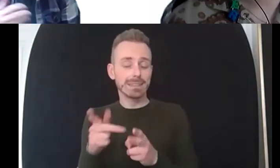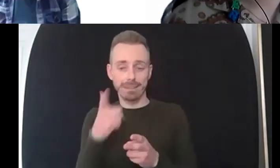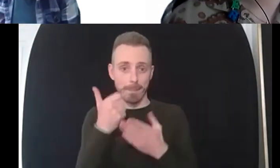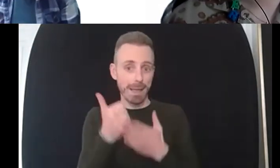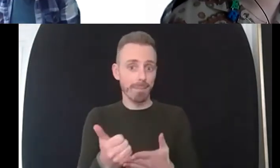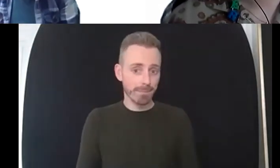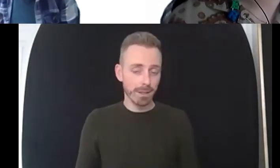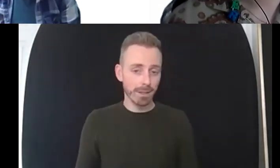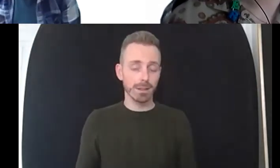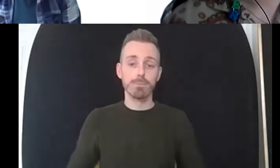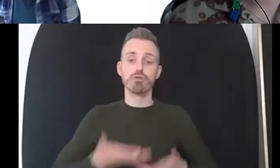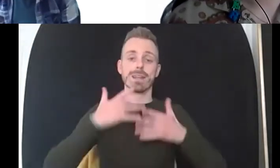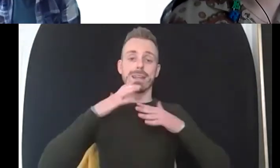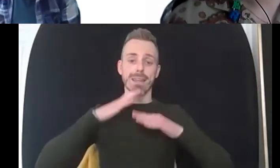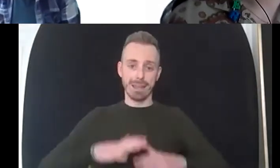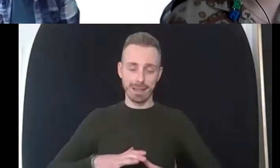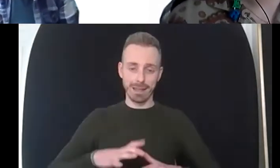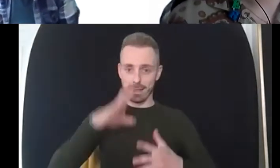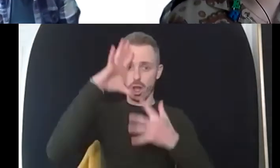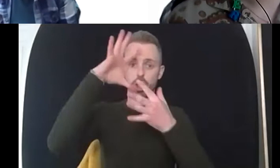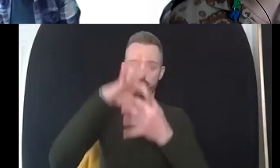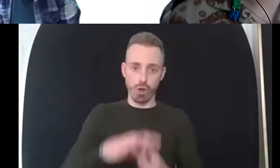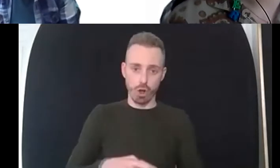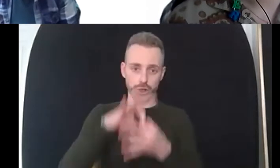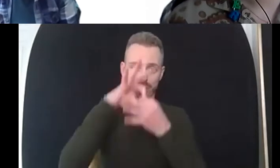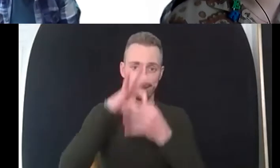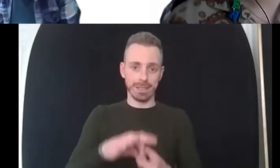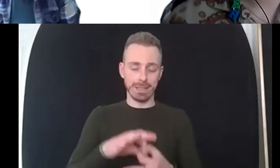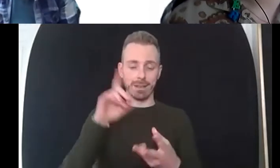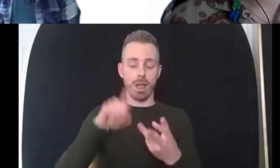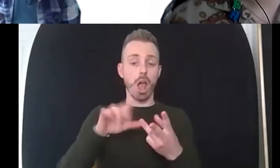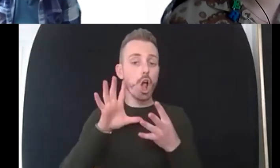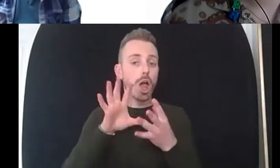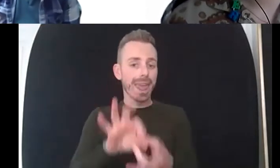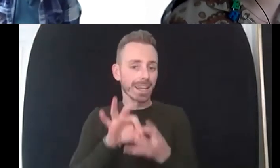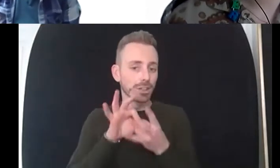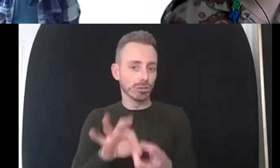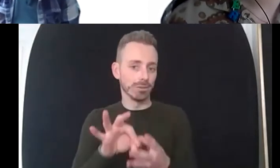maintaining some sense of connection uh with others around us writing a a diary and